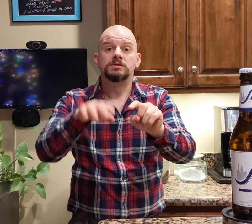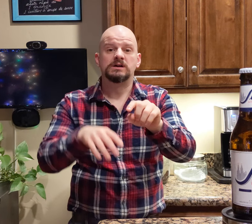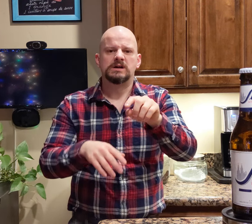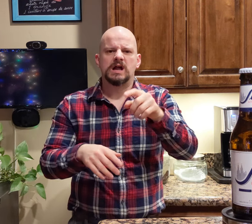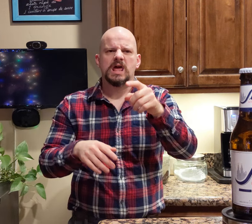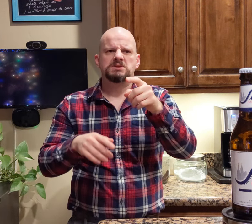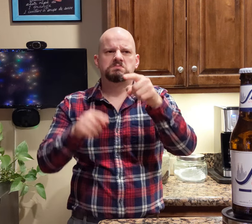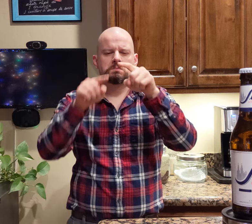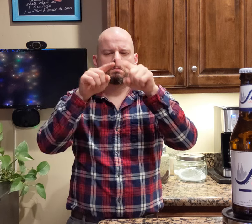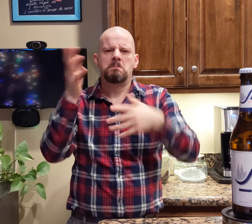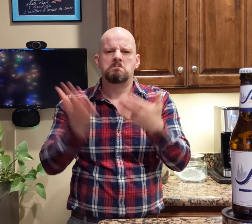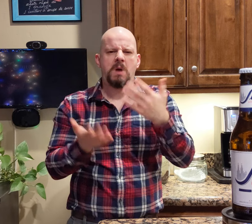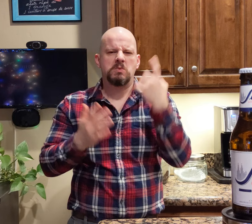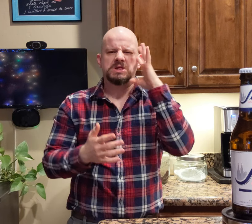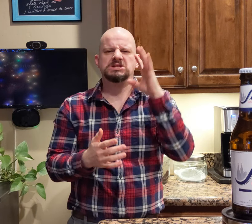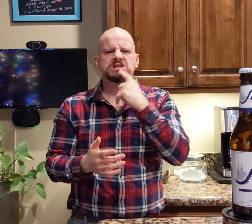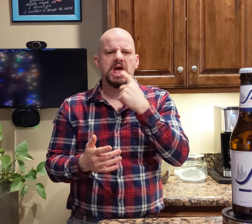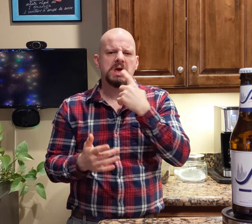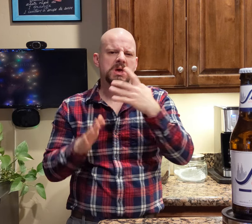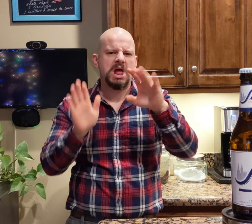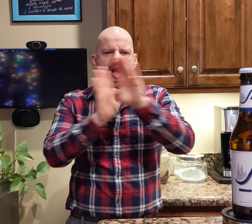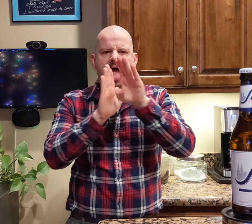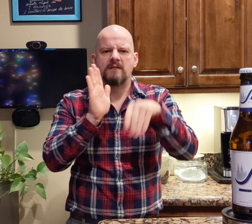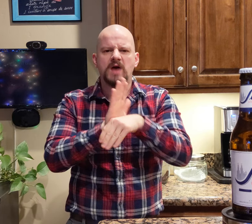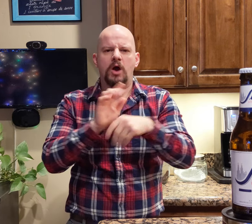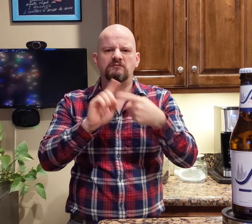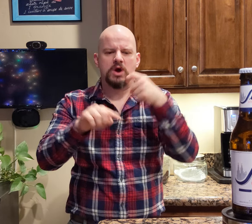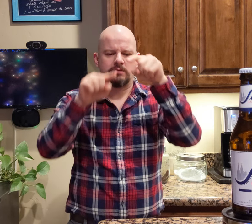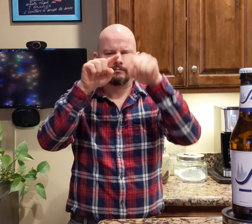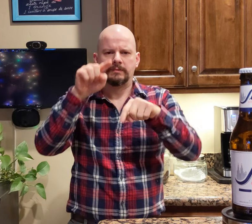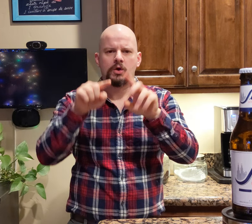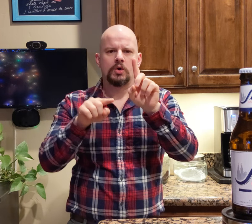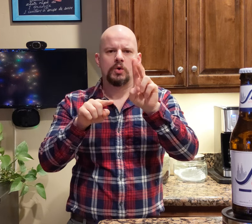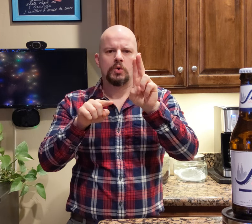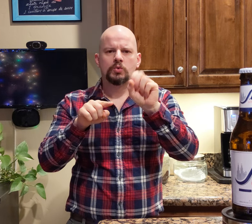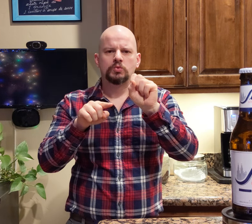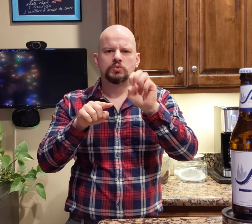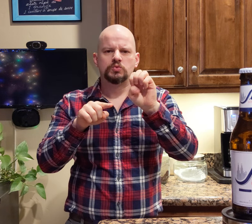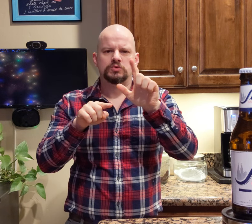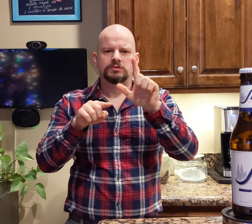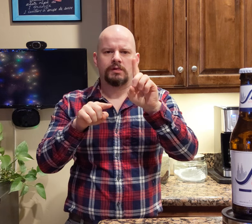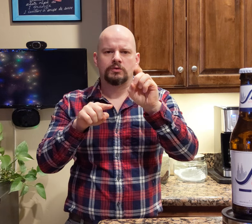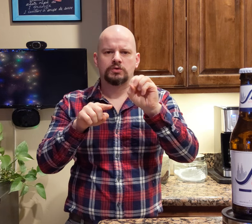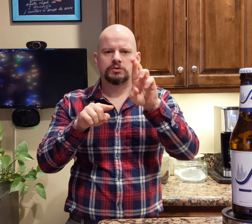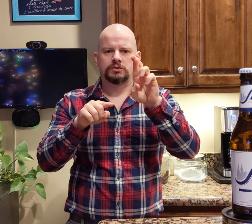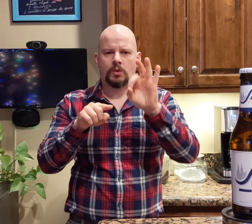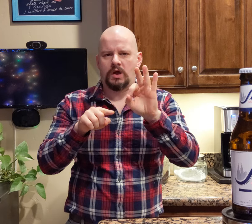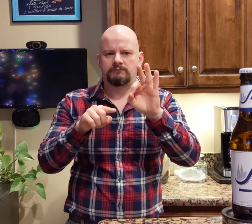I would say it's half hour from Düsseldorf.